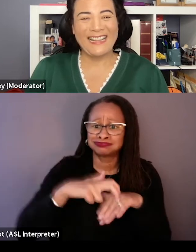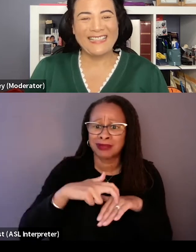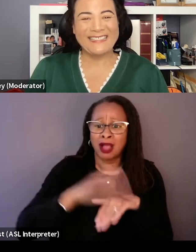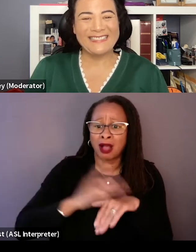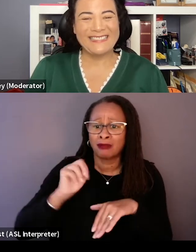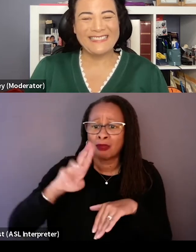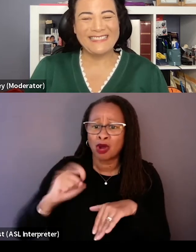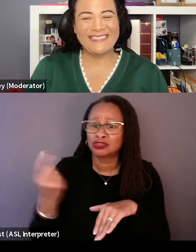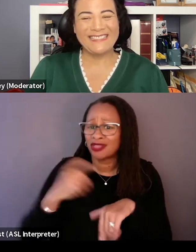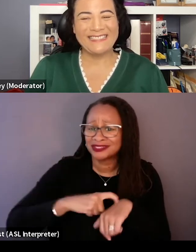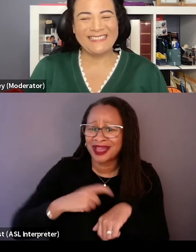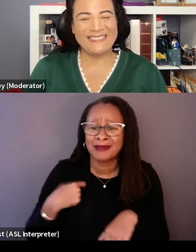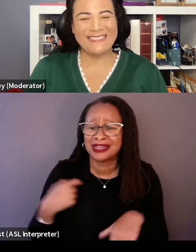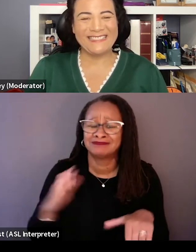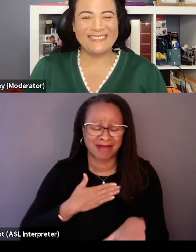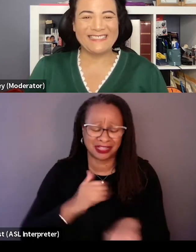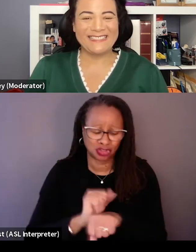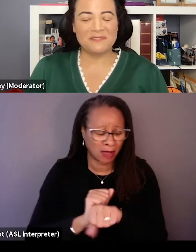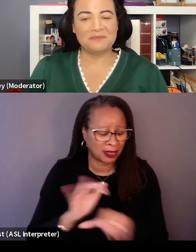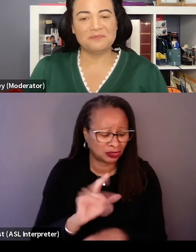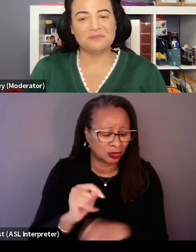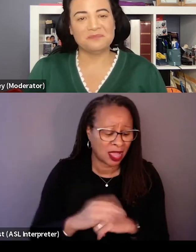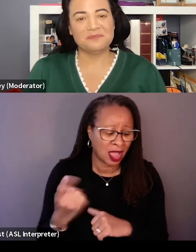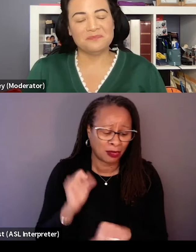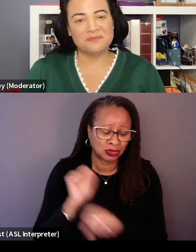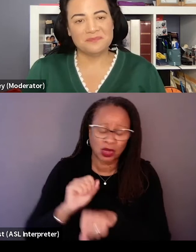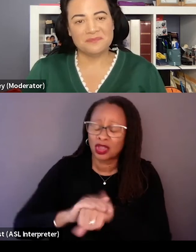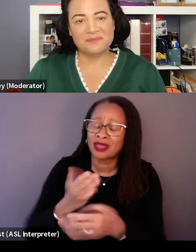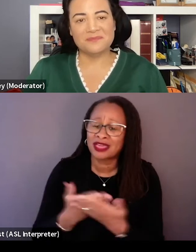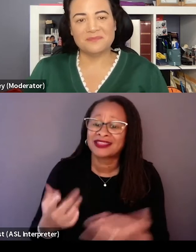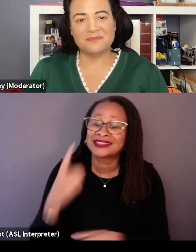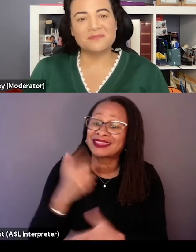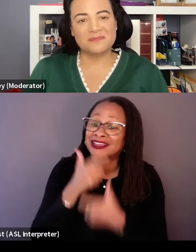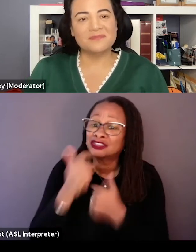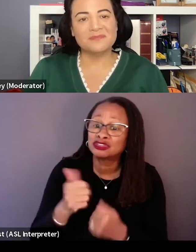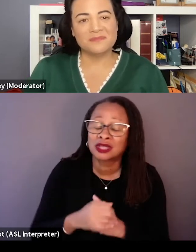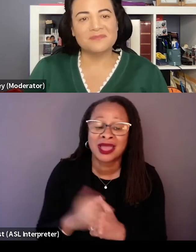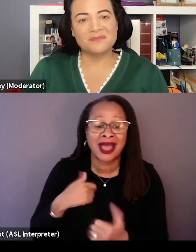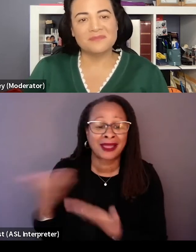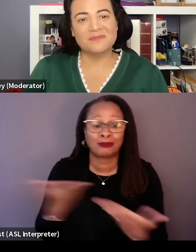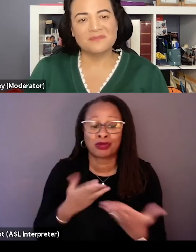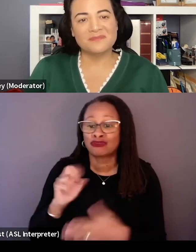and like I, this is my job and I'm always working on these things that I think are interesting. I bring rovers to their schools,